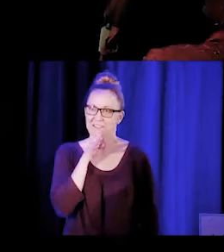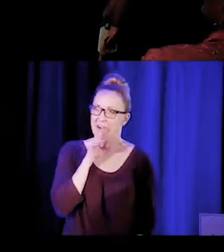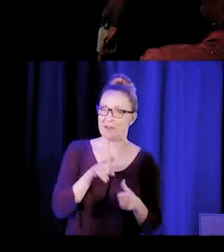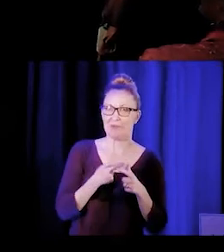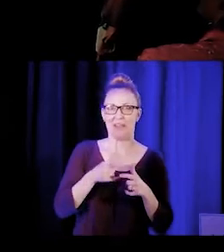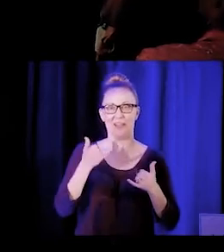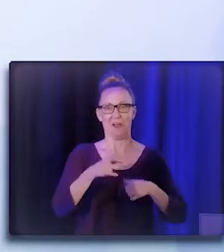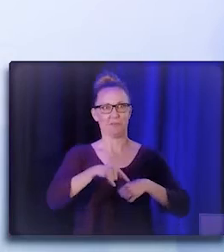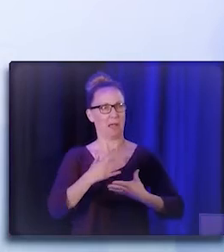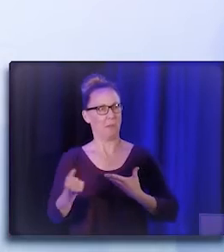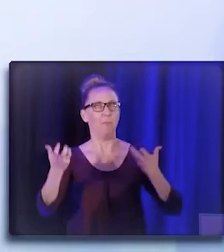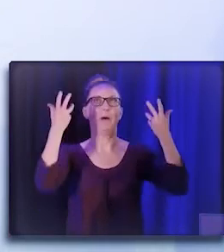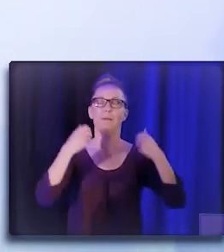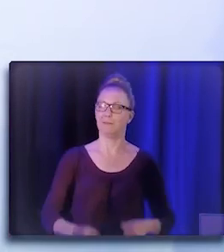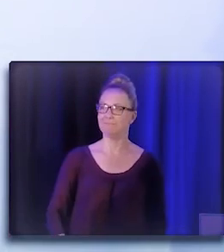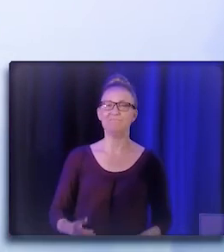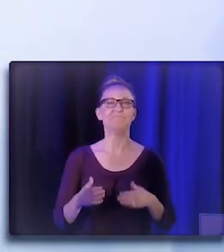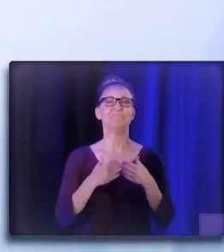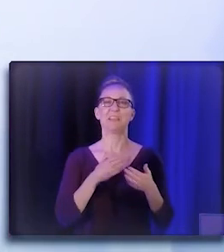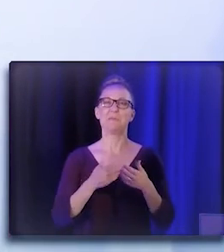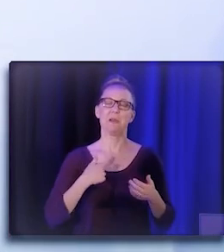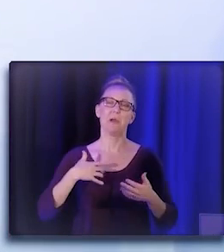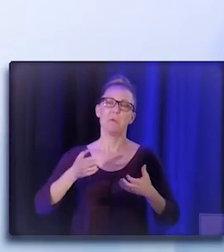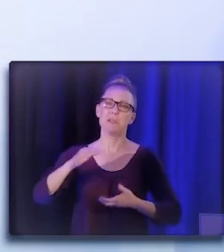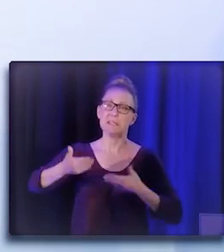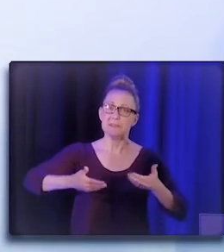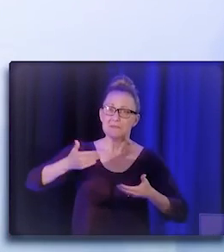so I want to invite each one of the panelists